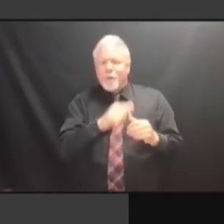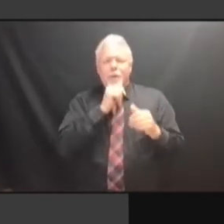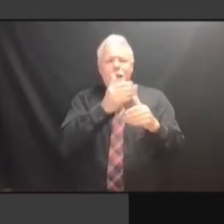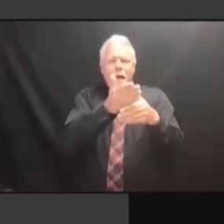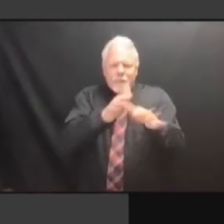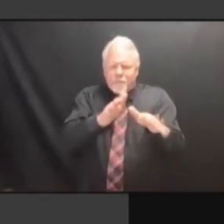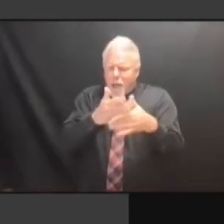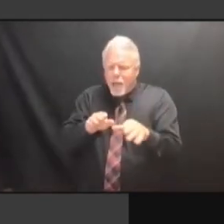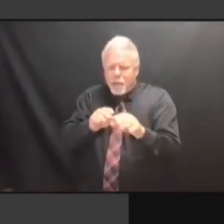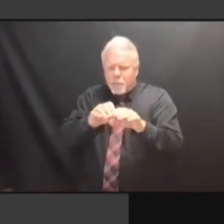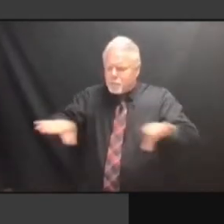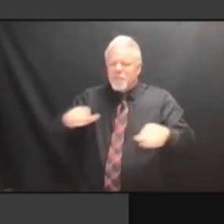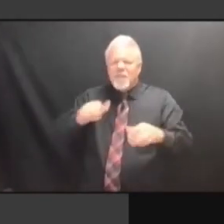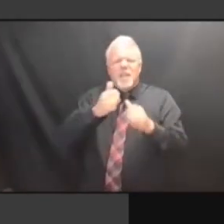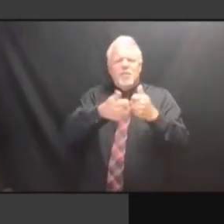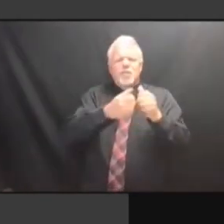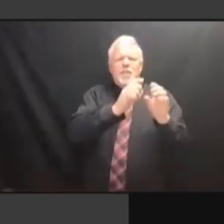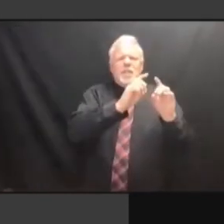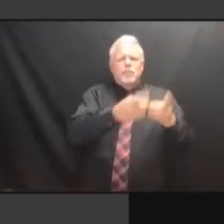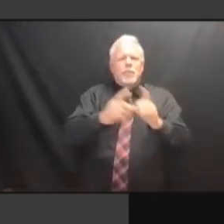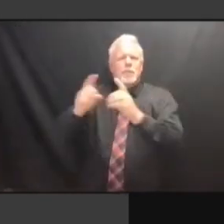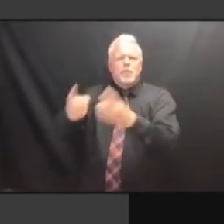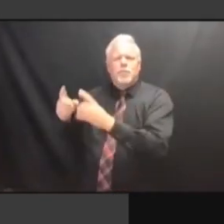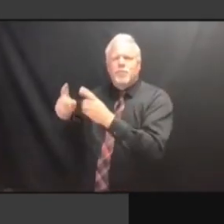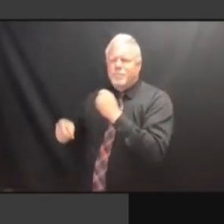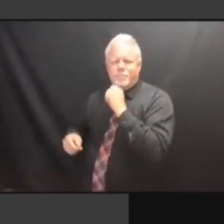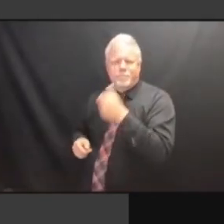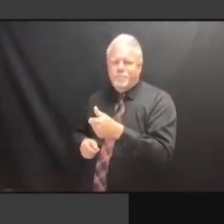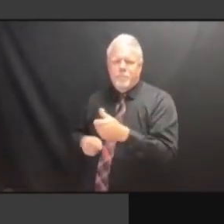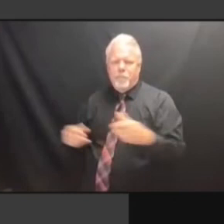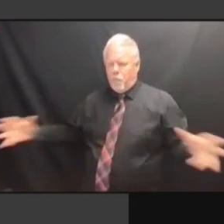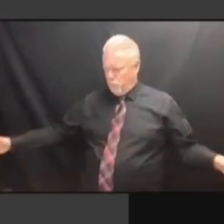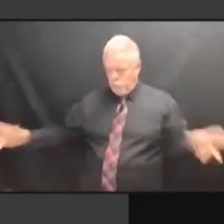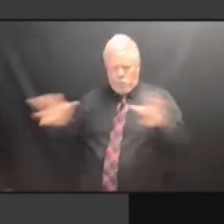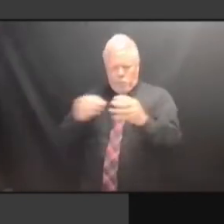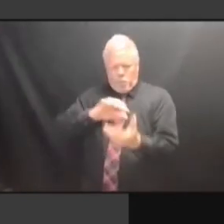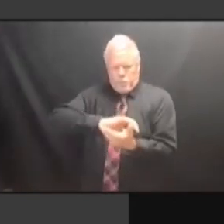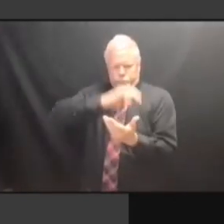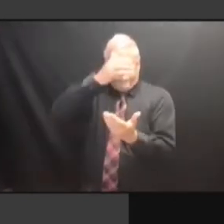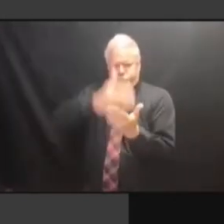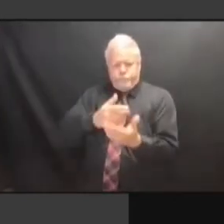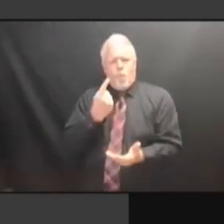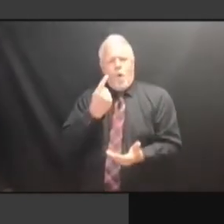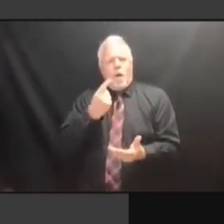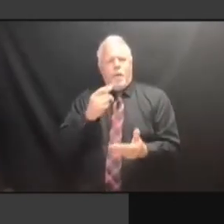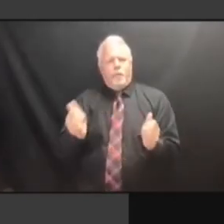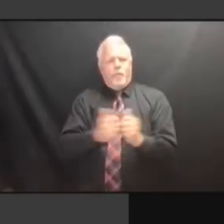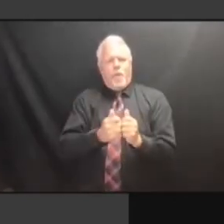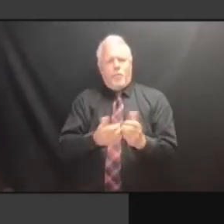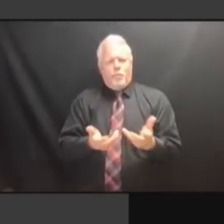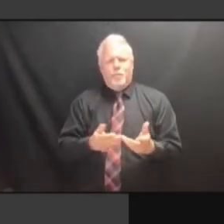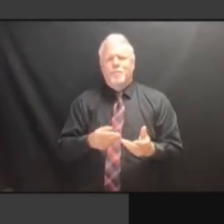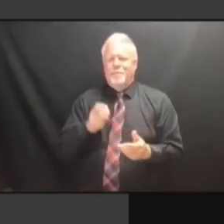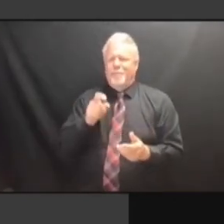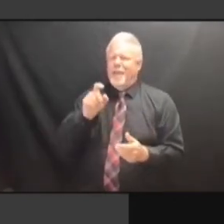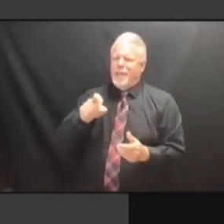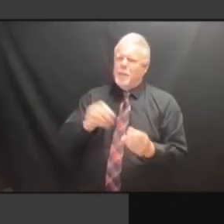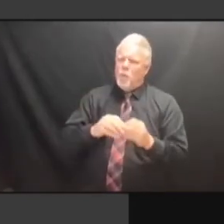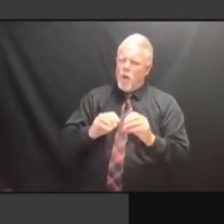ON HOW DID THEY COME TO THE CONCLUSION THAT ON HOW DID THEY COME TO THE CONCLUSION THAT THEY ON HOW DID THEY COME TO THE CONCLUSION THAT THEY CONVEYED ON HOW DID THEY COME TO THE CONCLUSION THAT THEY CONVEYED TO CONCLUSION THAT THEY CONVEYED TO CONCLUSION THAT THEY CONVEYED TO US CONCLUSION THAT THEY CONVEYED TO US AT CONCLUSION THAT THEY CONVEYED TO US AT THE CONCLUSION THAT THEY CONVEYED TO US AT THE MEETING, CONCLUSION THAT THEY CONVEYED TO US AT THE MEETING, WHICH CONCLUSION THAT THEY CONVEYED TO US AT THE MEETING, WHICH STAFF US AT THE MEETING, WHICH STAFF US AT THE MEETING, WHICH STAFF WERE US AT THE MEETING, WHICH STAFF WERE INVOLVED US AT THE MEETING, WHICH STAFF WERE INVOLVED IN US AT THE MEETING, WHICH STAFF WERE INVOLVED IN DETERMINING WERE INVOLVED IN DETERMINING WERE INVOLVED IN DETERMINING THAT, WERE INVOLVED IN DETERMINING THAT, DID WERE INVOLVED IN DETERMINING THAT, DID THEY WERE INVOLVED IN DETERMINING THAT, DID THEY LOOK WERE INVOLVED IN DETERMINING THAT, DID THEY LOOK AT